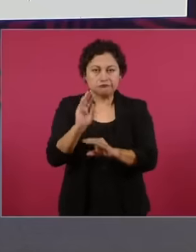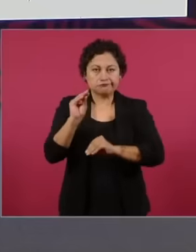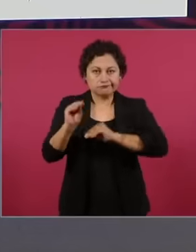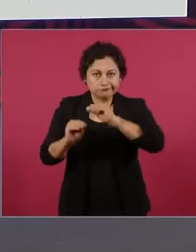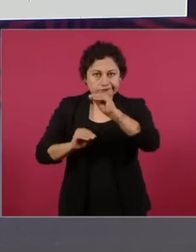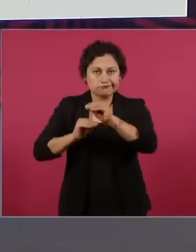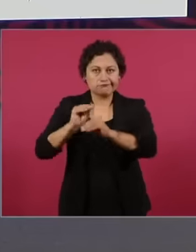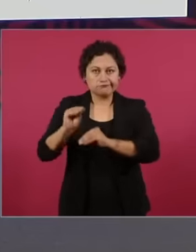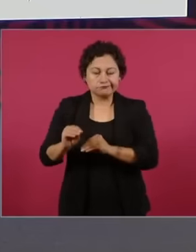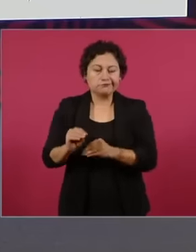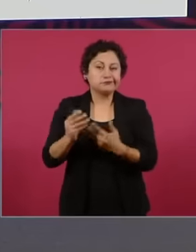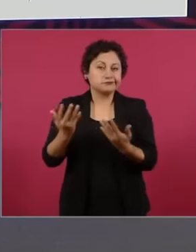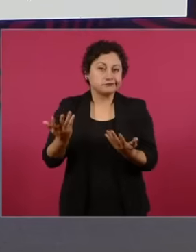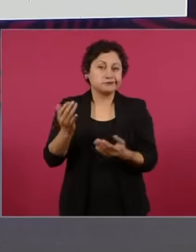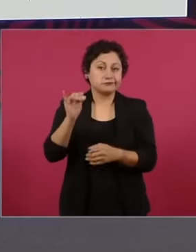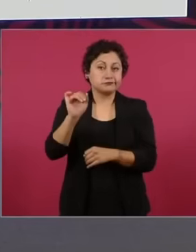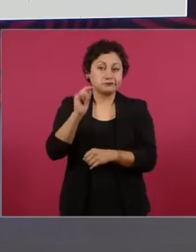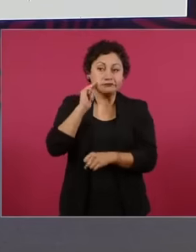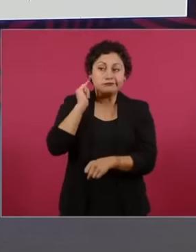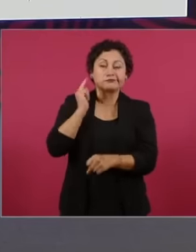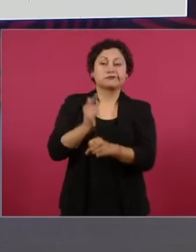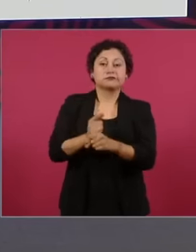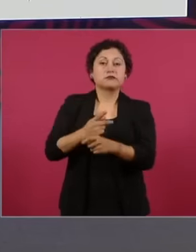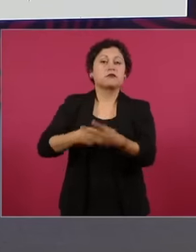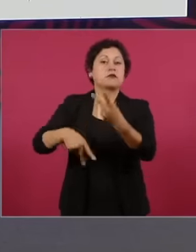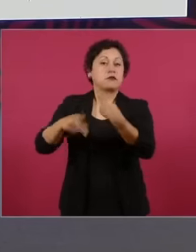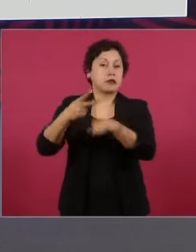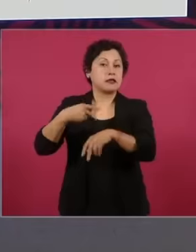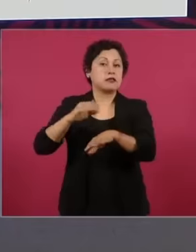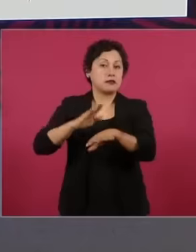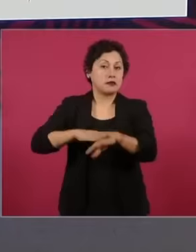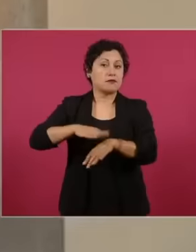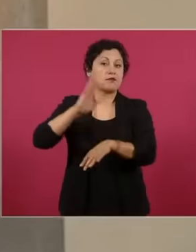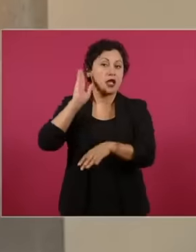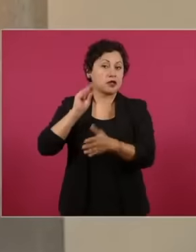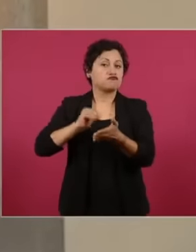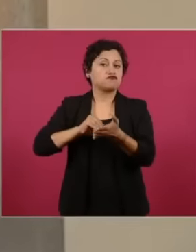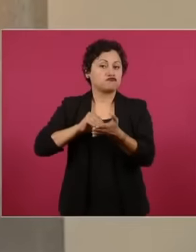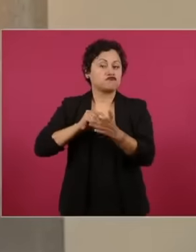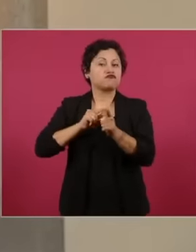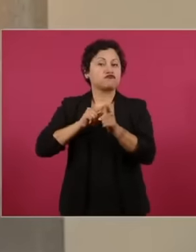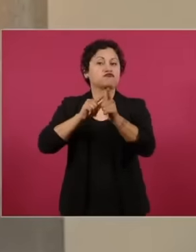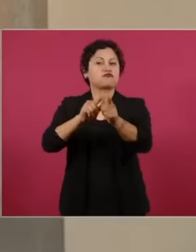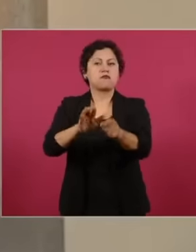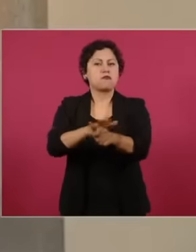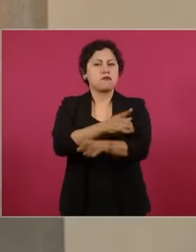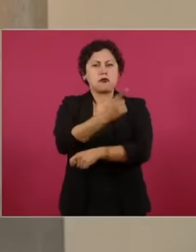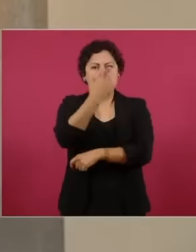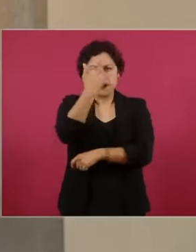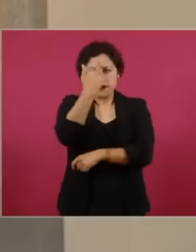to be a presence of sargassum, due to global warming but also to the increase in